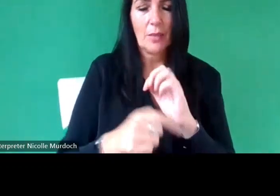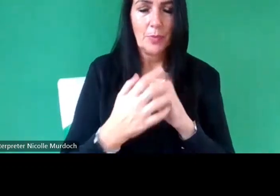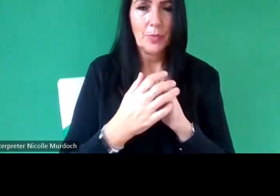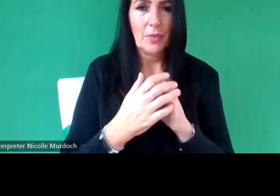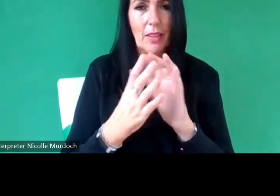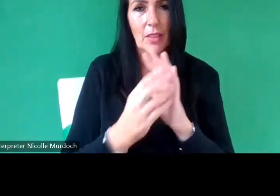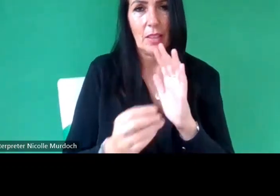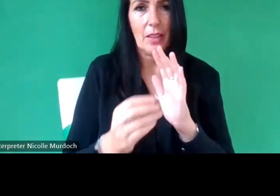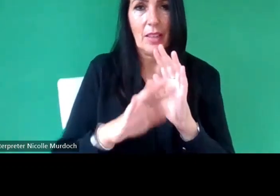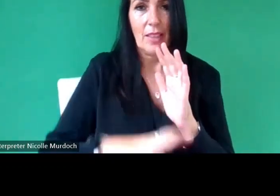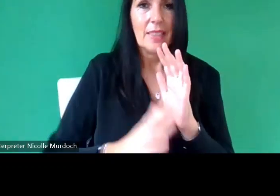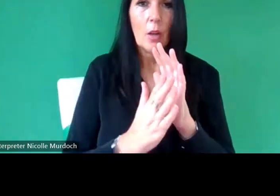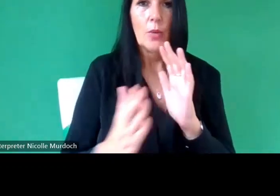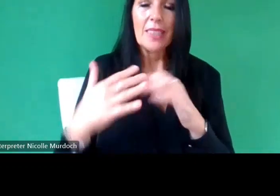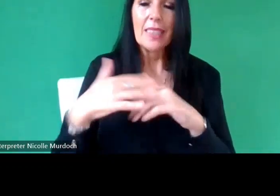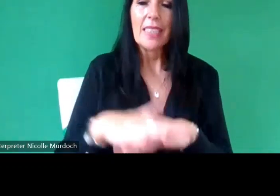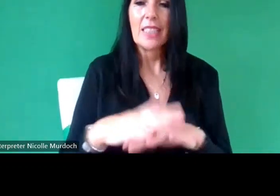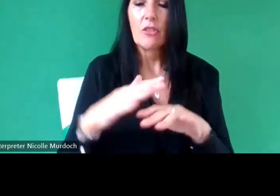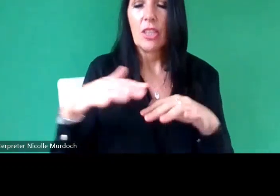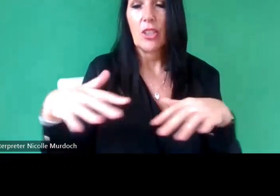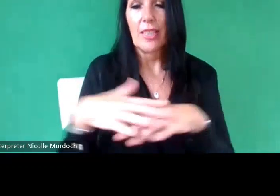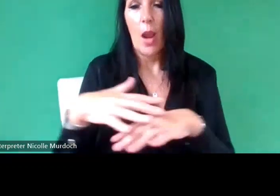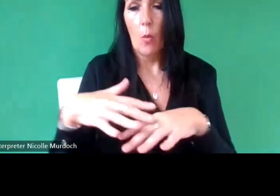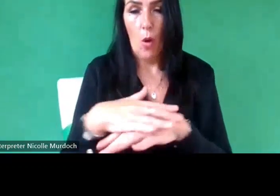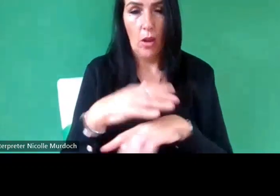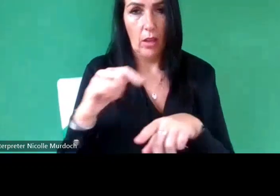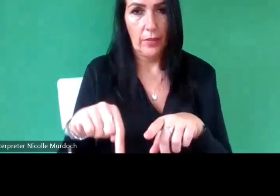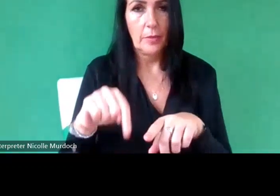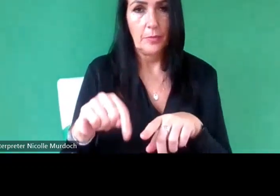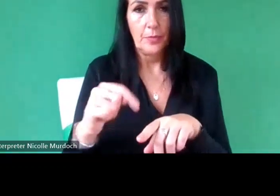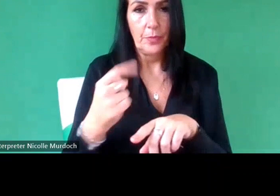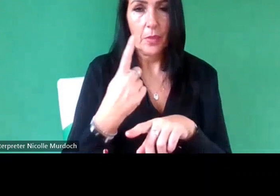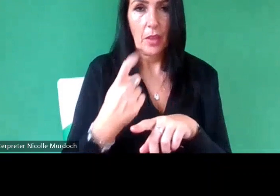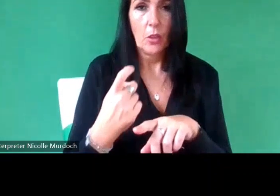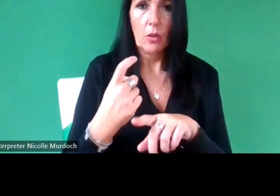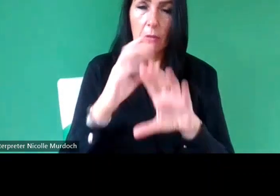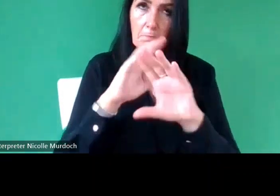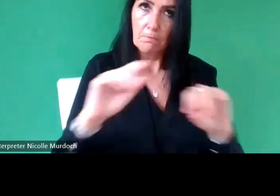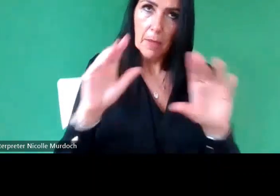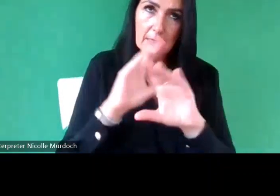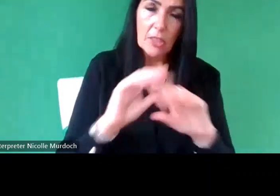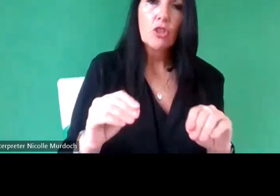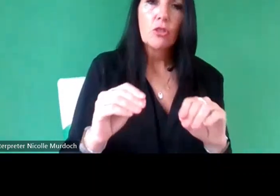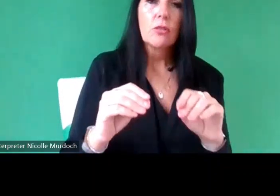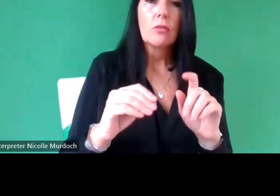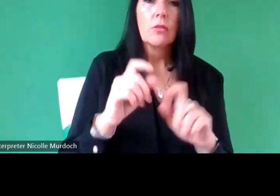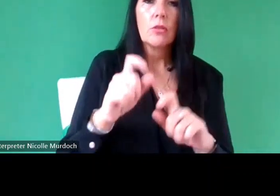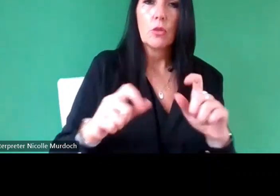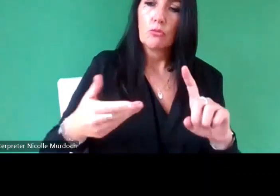southeast integration Network who again can get your messages out to those target audience that